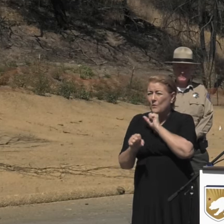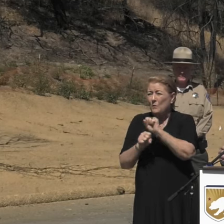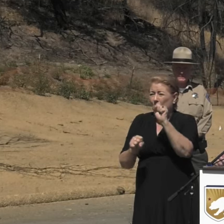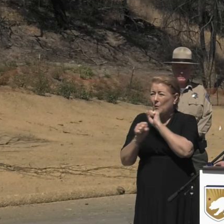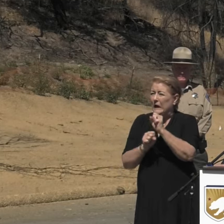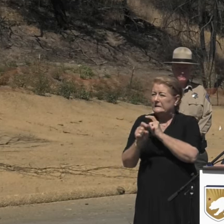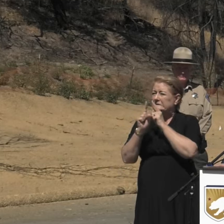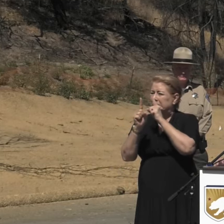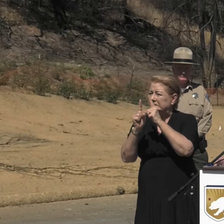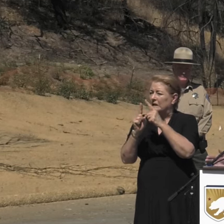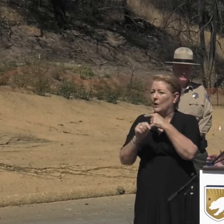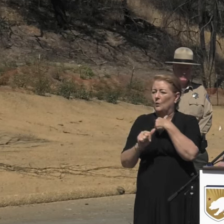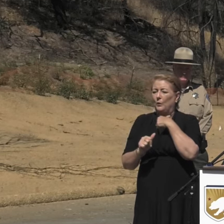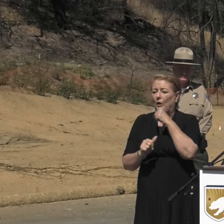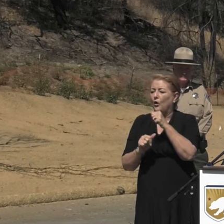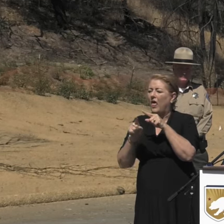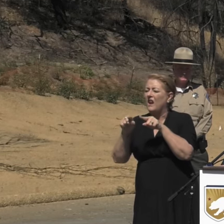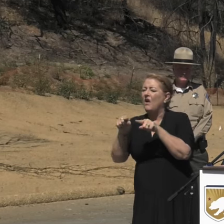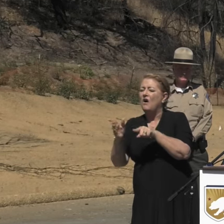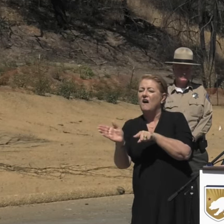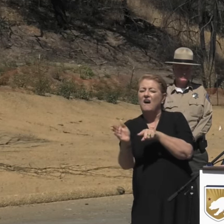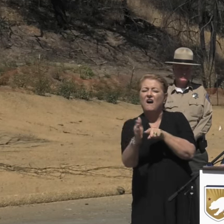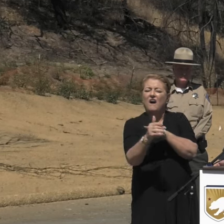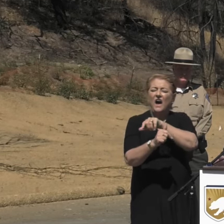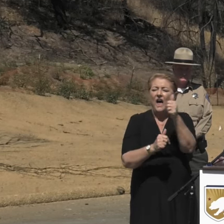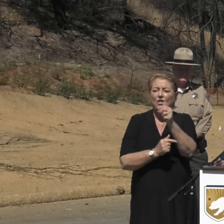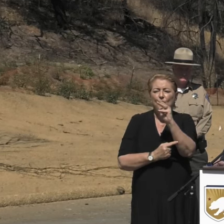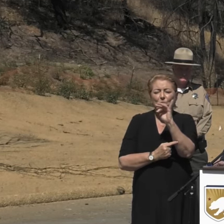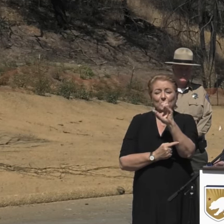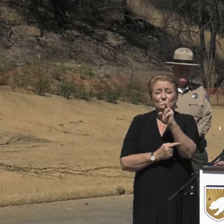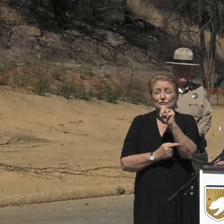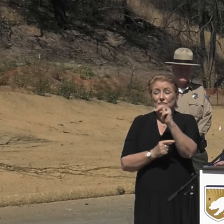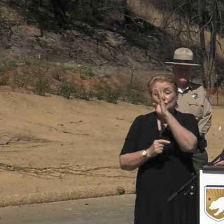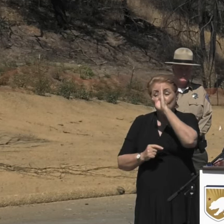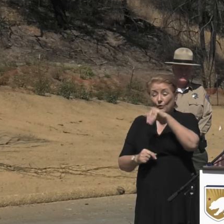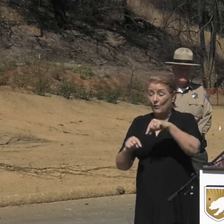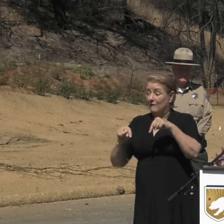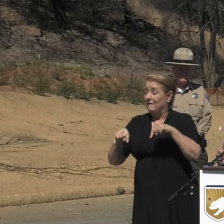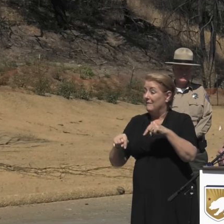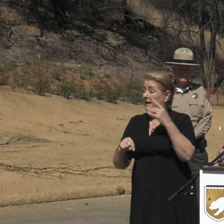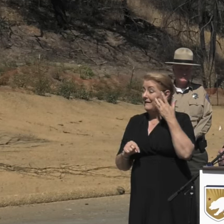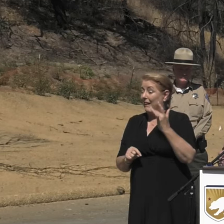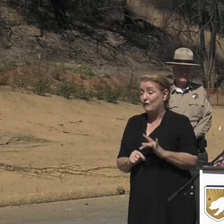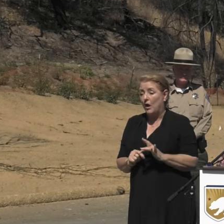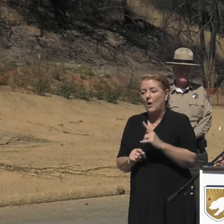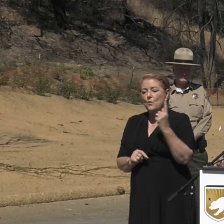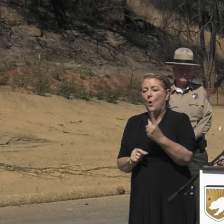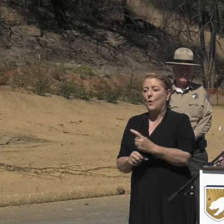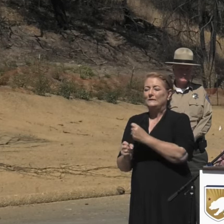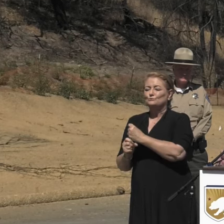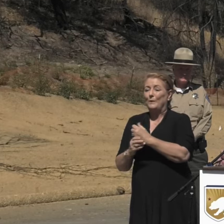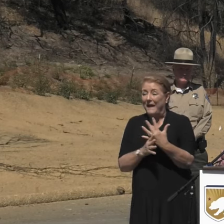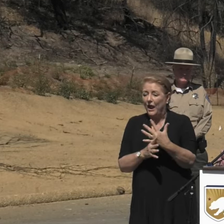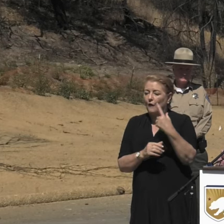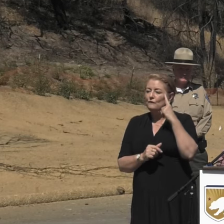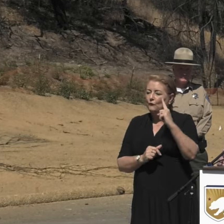never pulling anybody off to deal with another mission. In California, we're always prepared for disasters